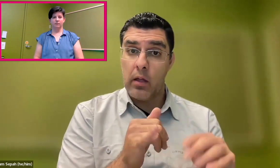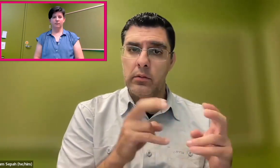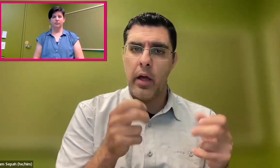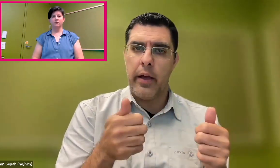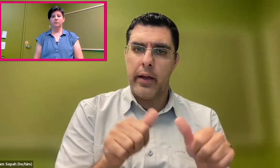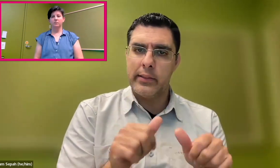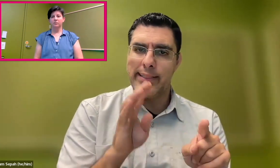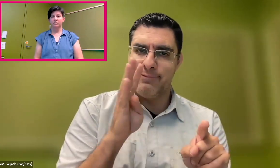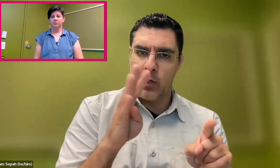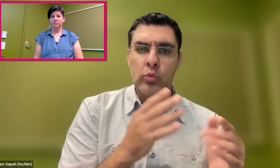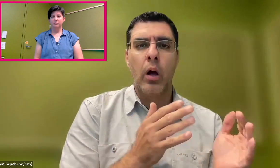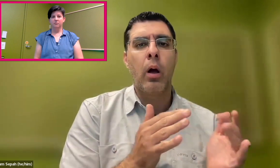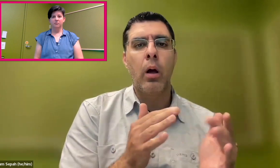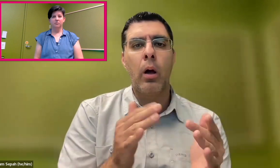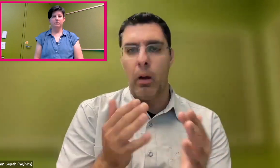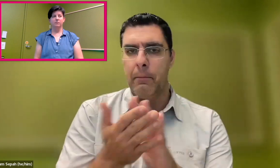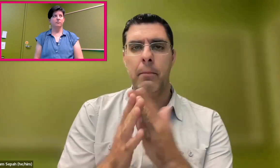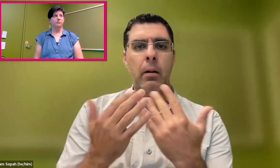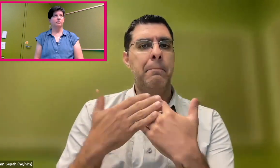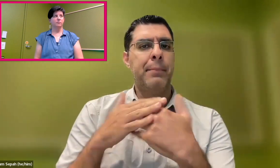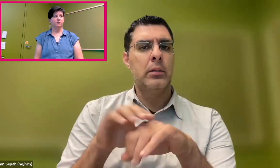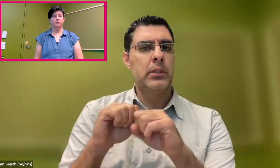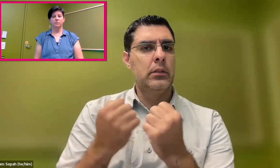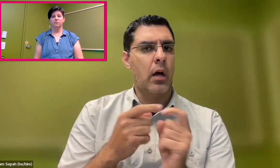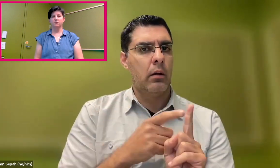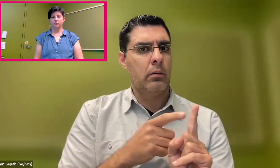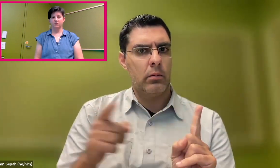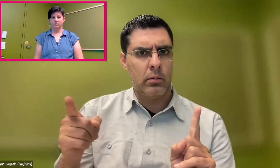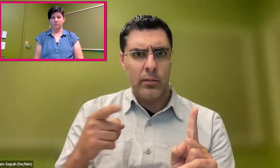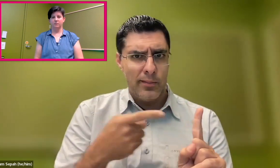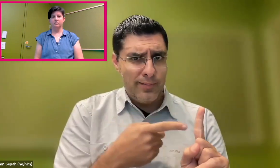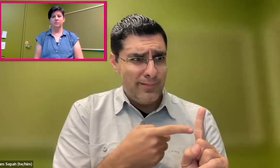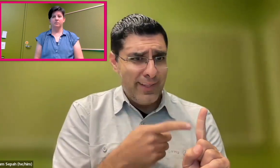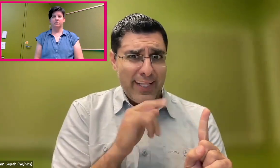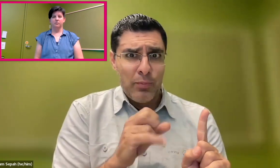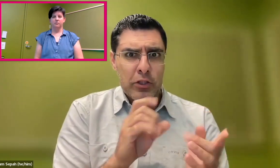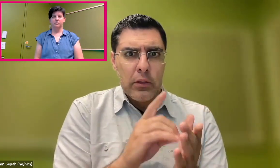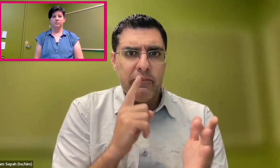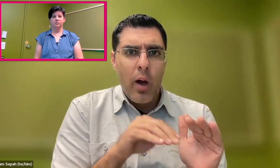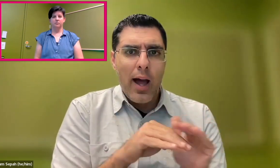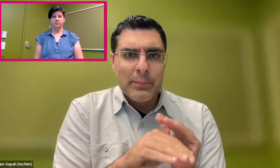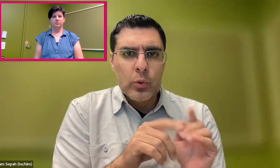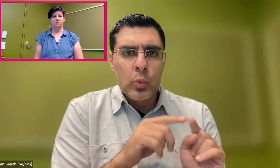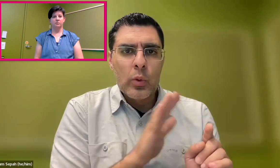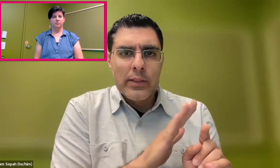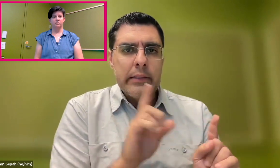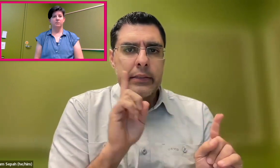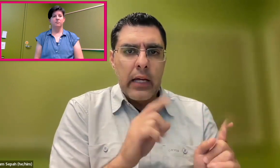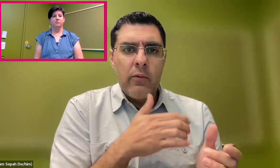And it was an accidental invention, but it became something that society-- became mainstream, basically.